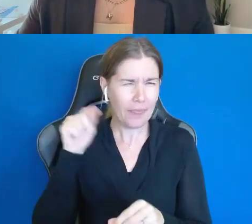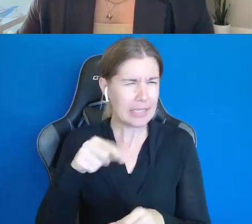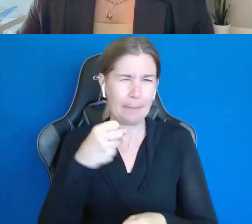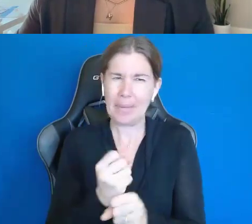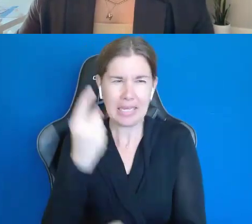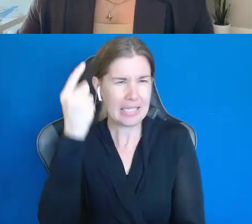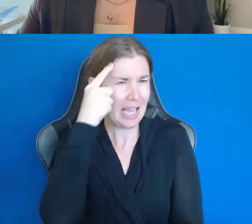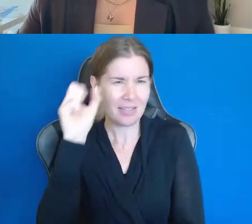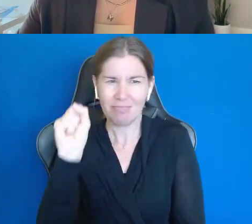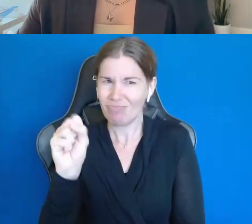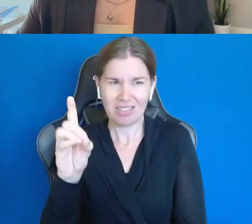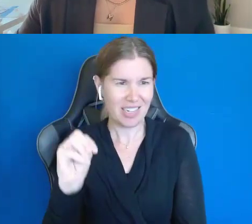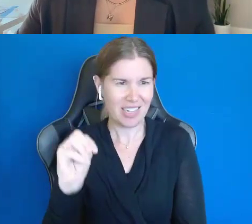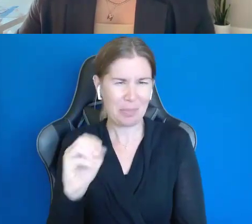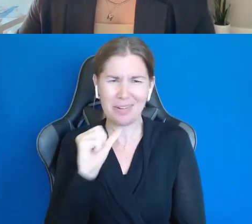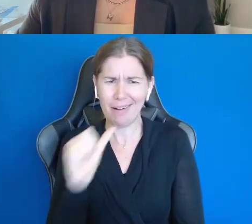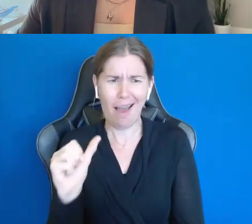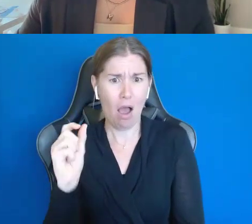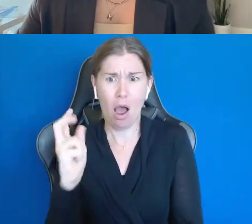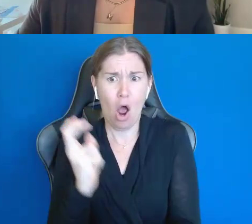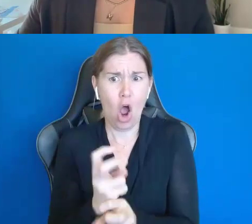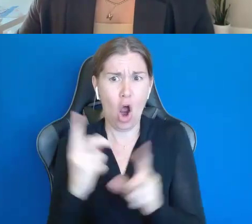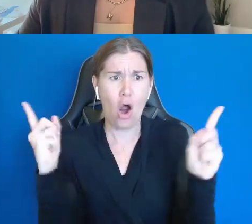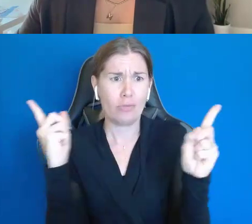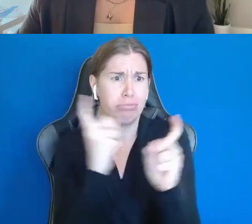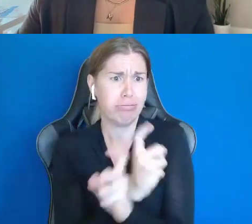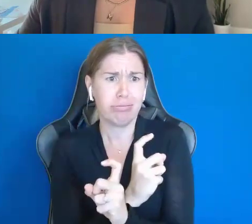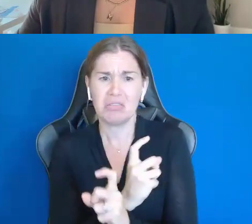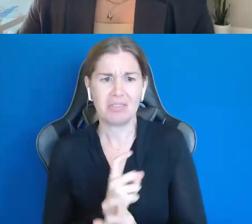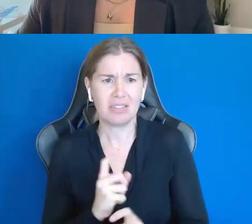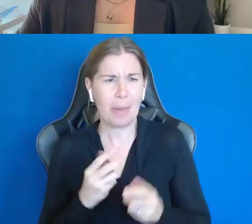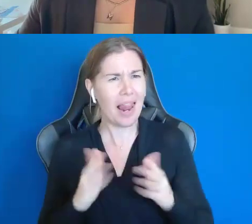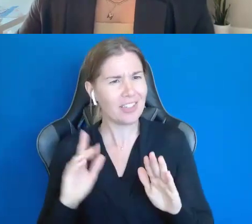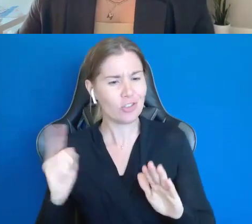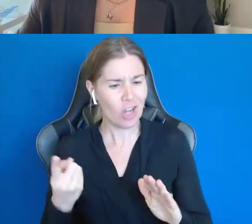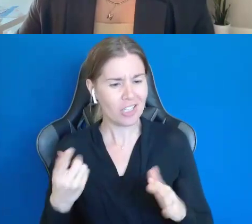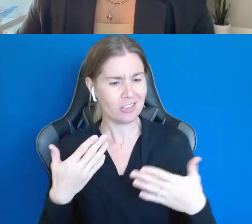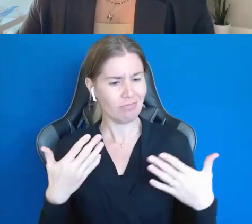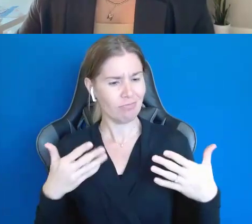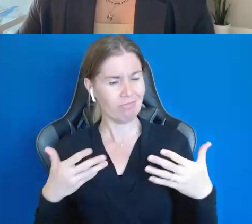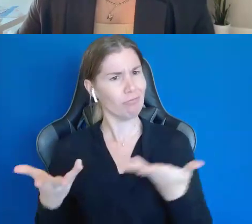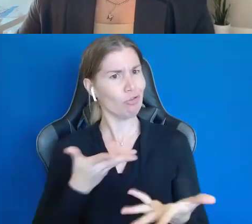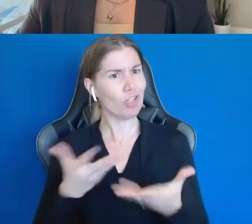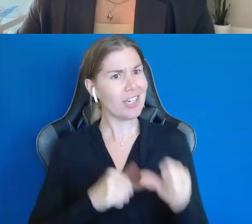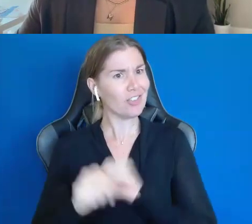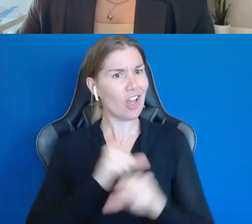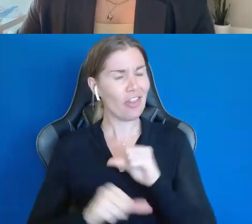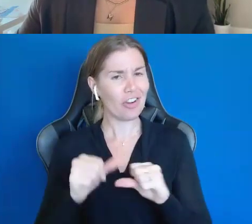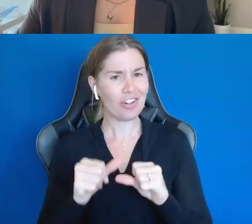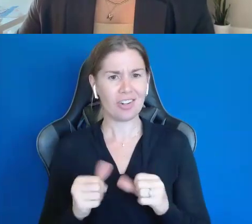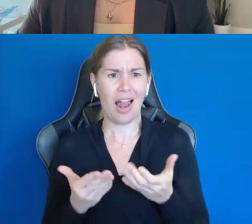Like, let's all treat each other with courtesies and give everyone a spot in the world and